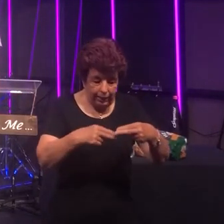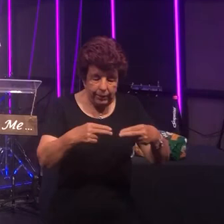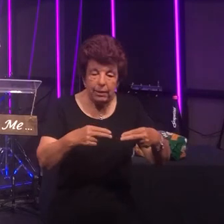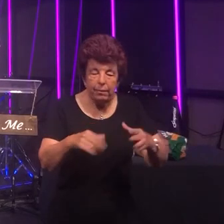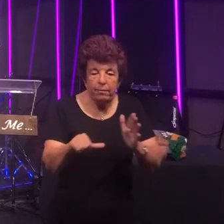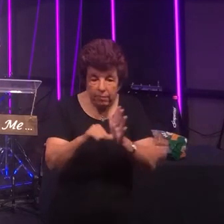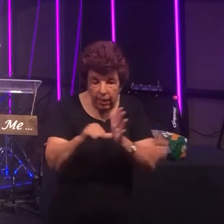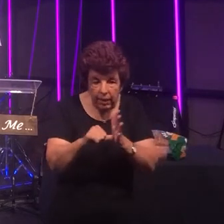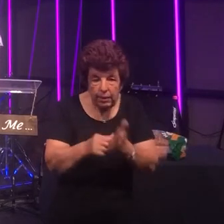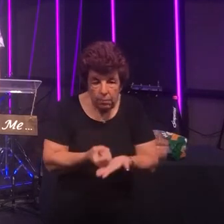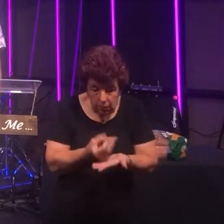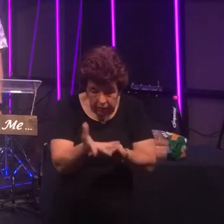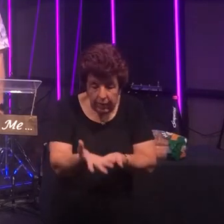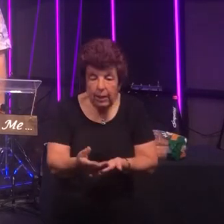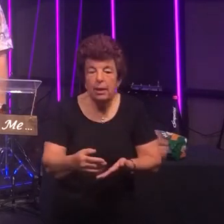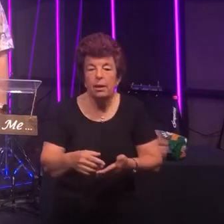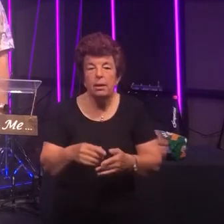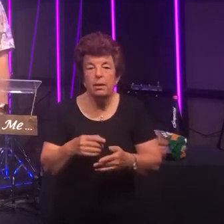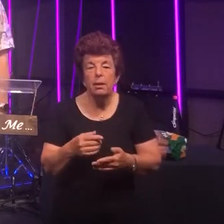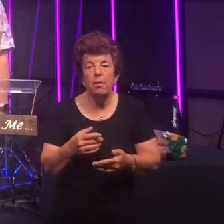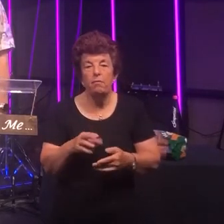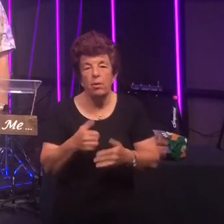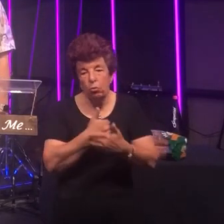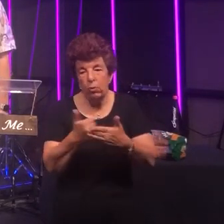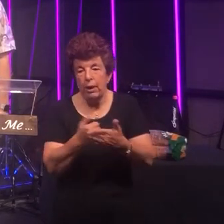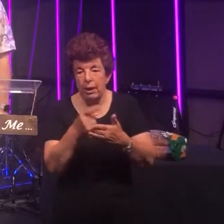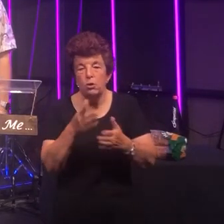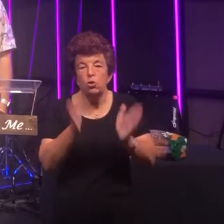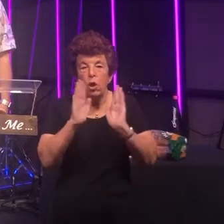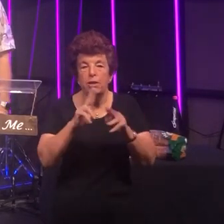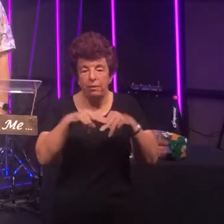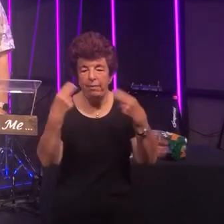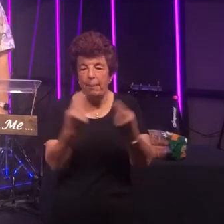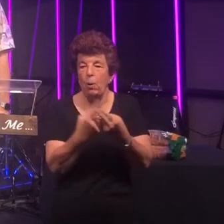as well too for a regular Church family it's just one of the ways that we